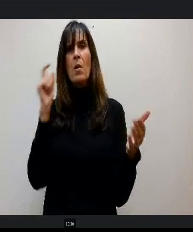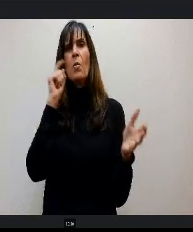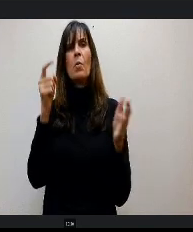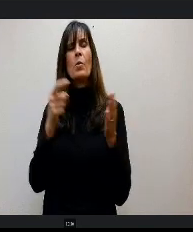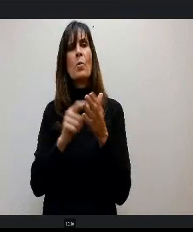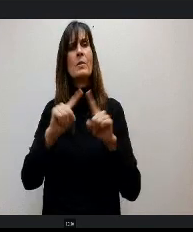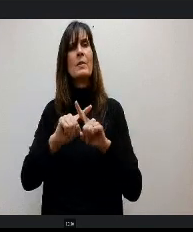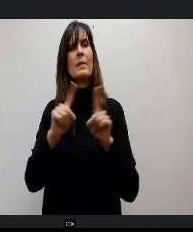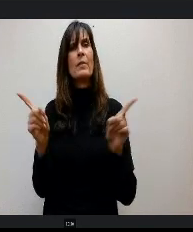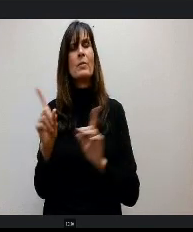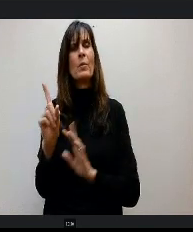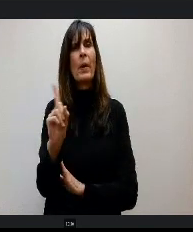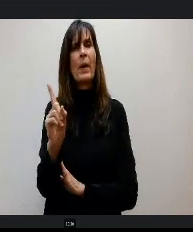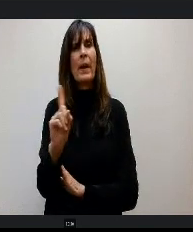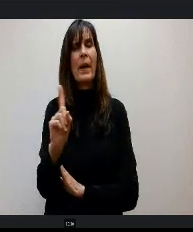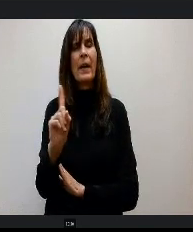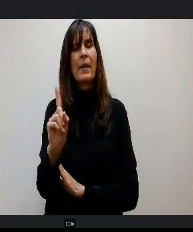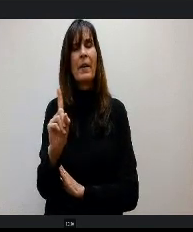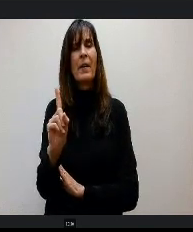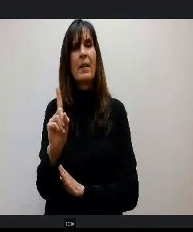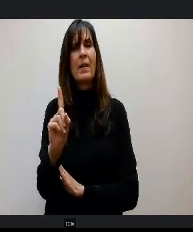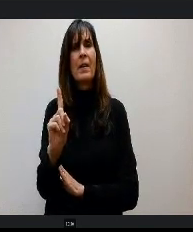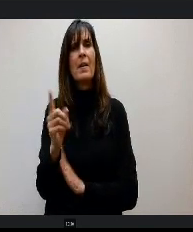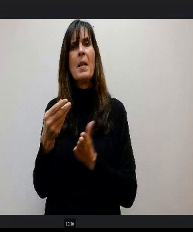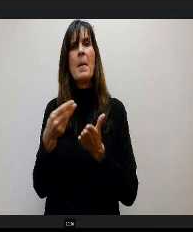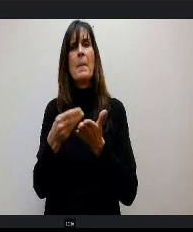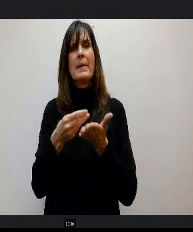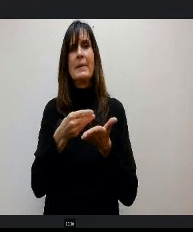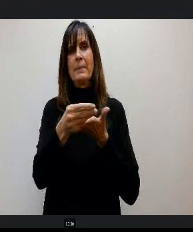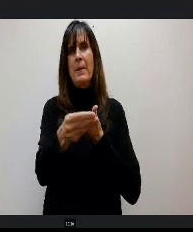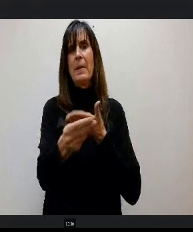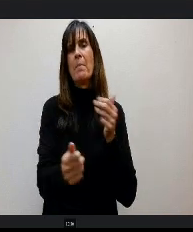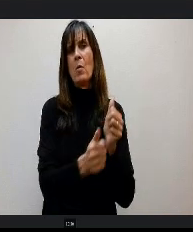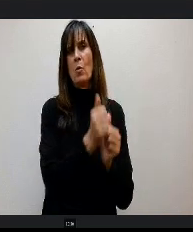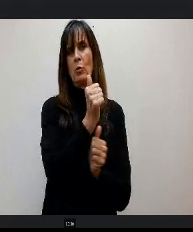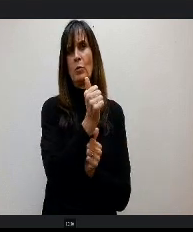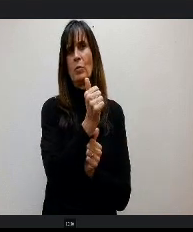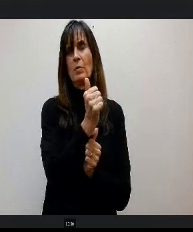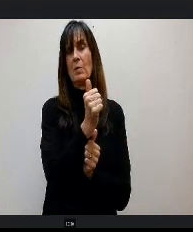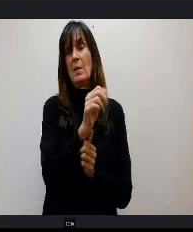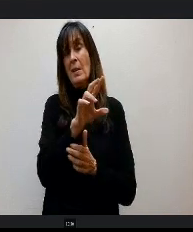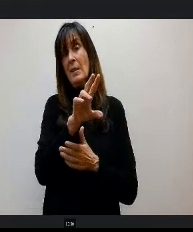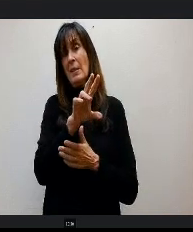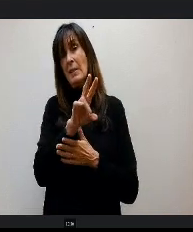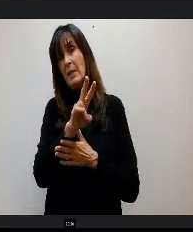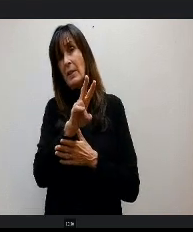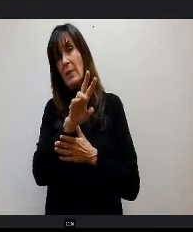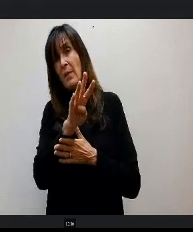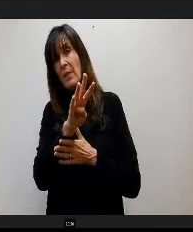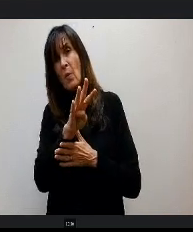Area where we spend the most money and about 74 to 75% of that is salaries and